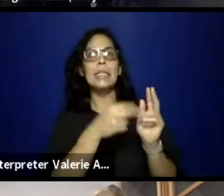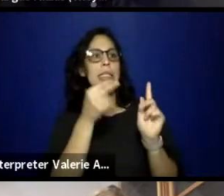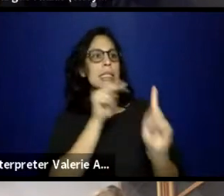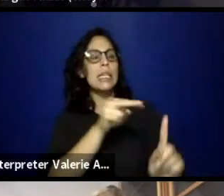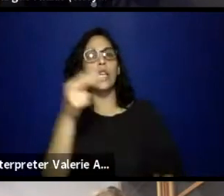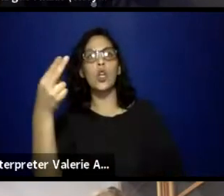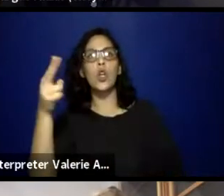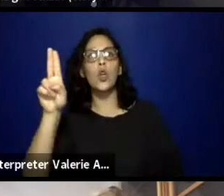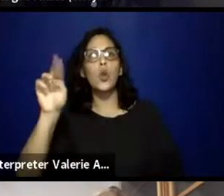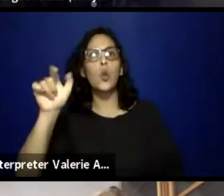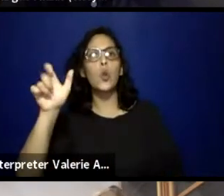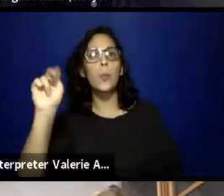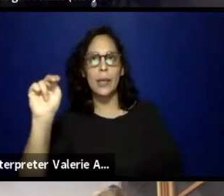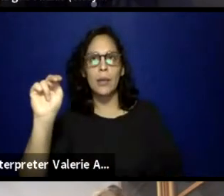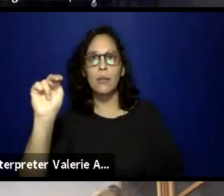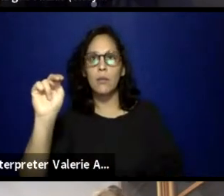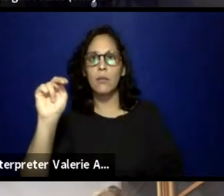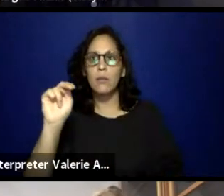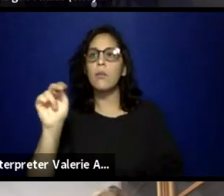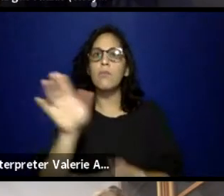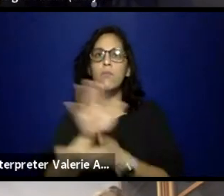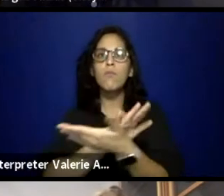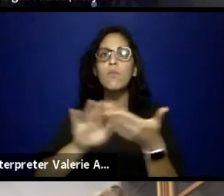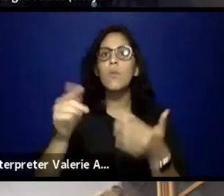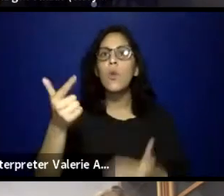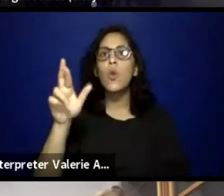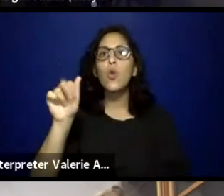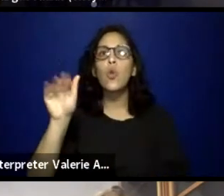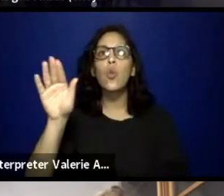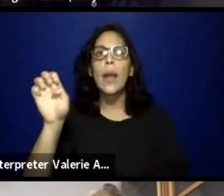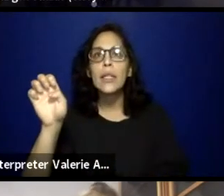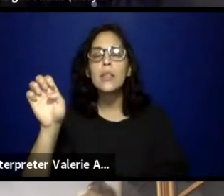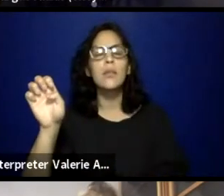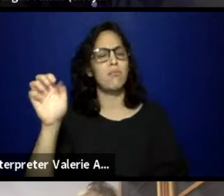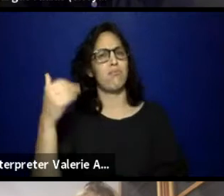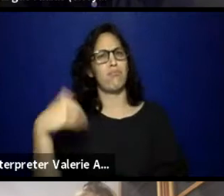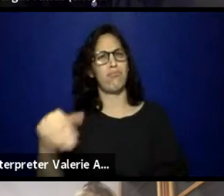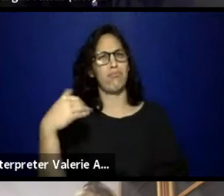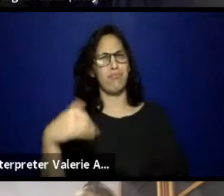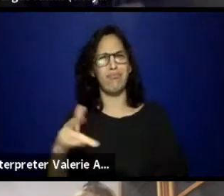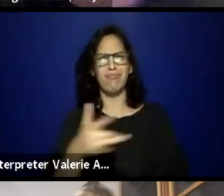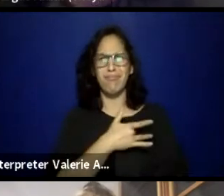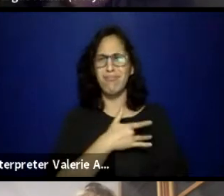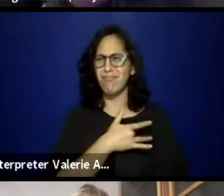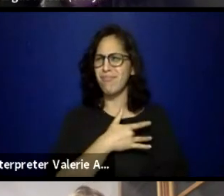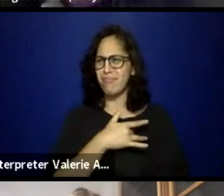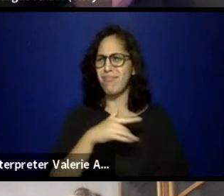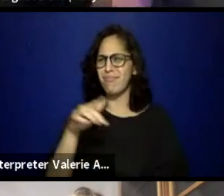Jaz, something that you said that stuck with me that kinda started when Lyndsay shared her piece.